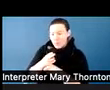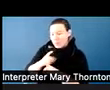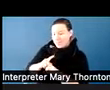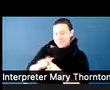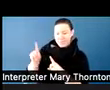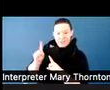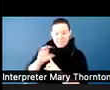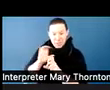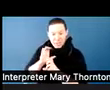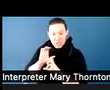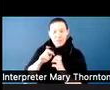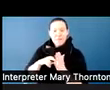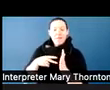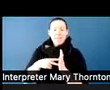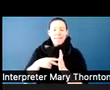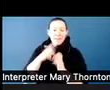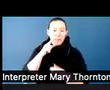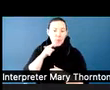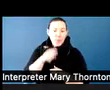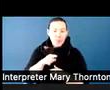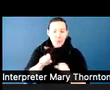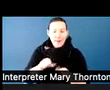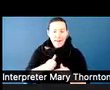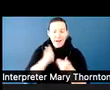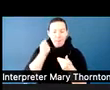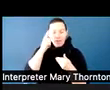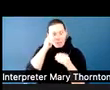a small glimpse into what that experience might be like.